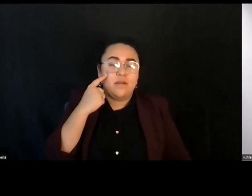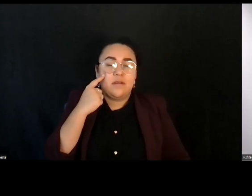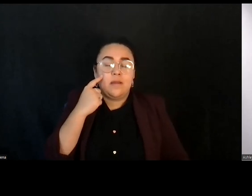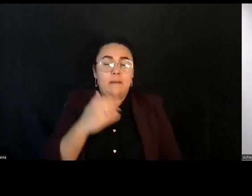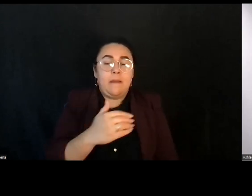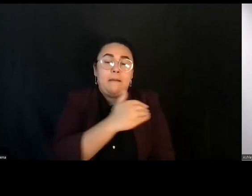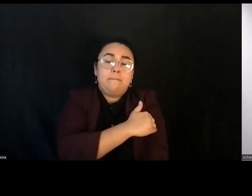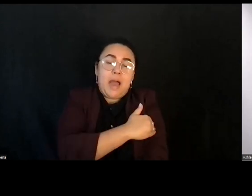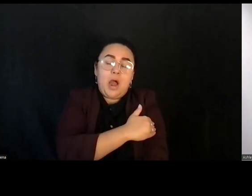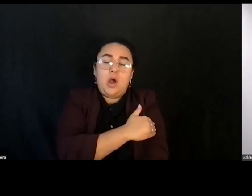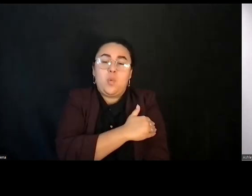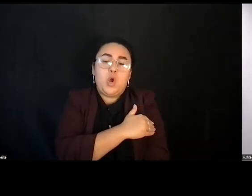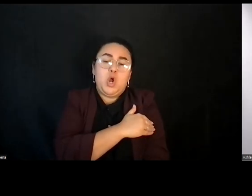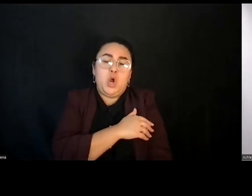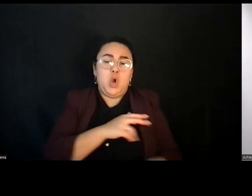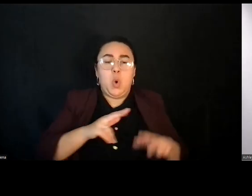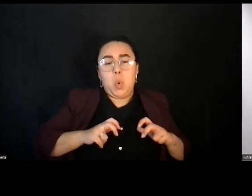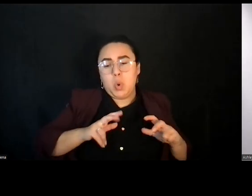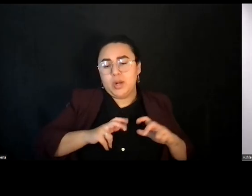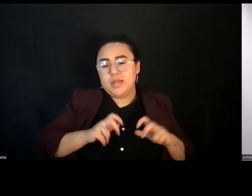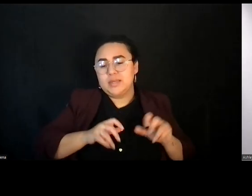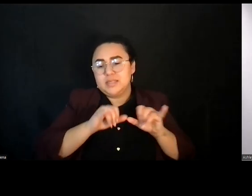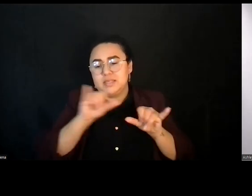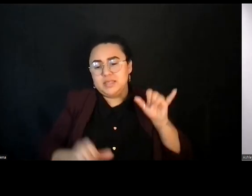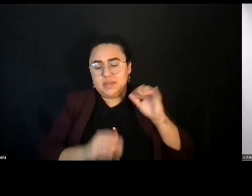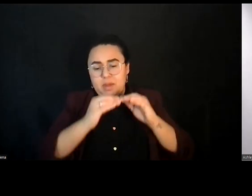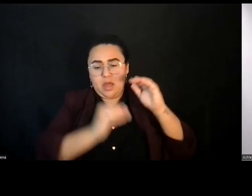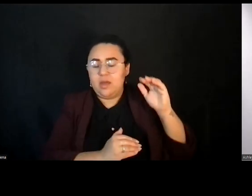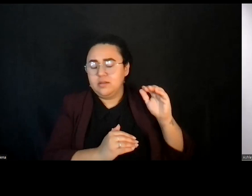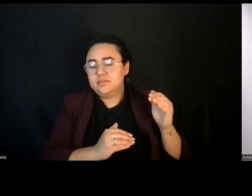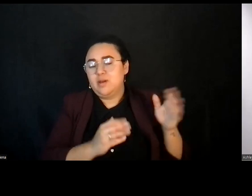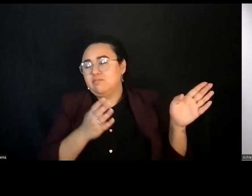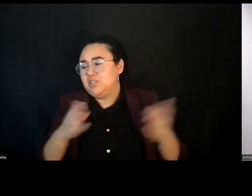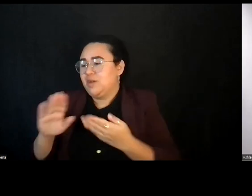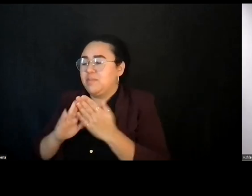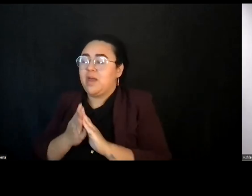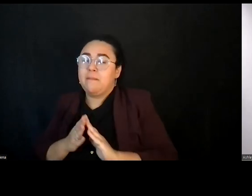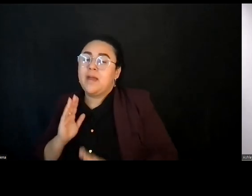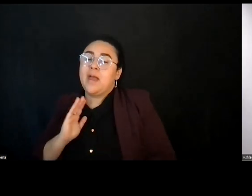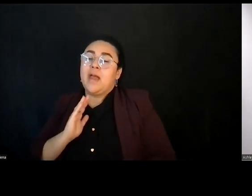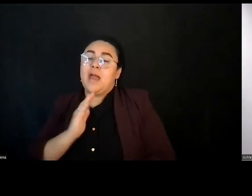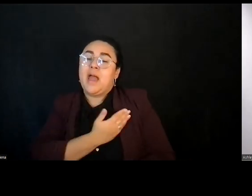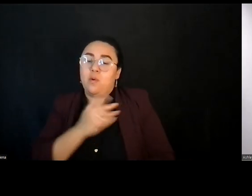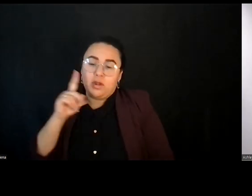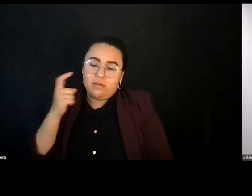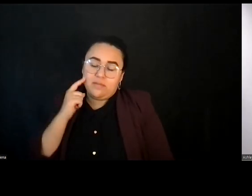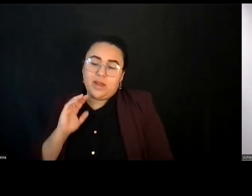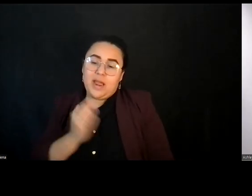And we're shifting into our communities, our economy, our government, mutuality, movements and belonging.